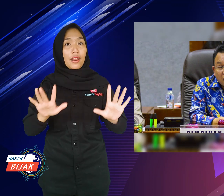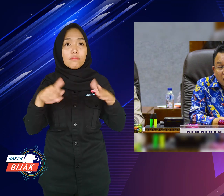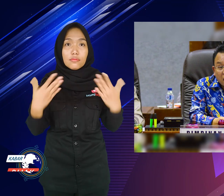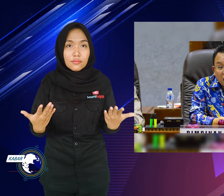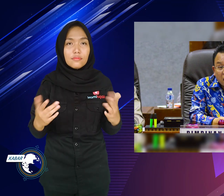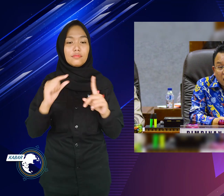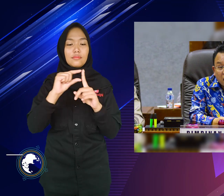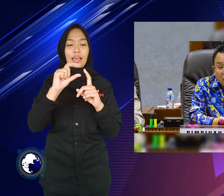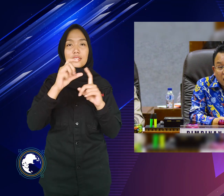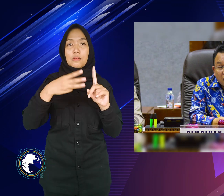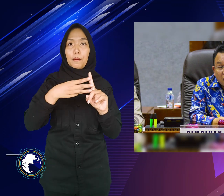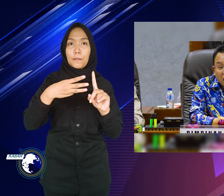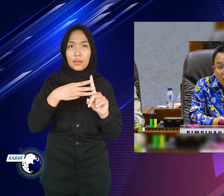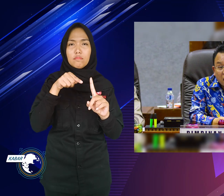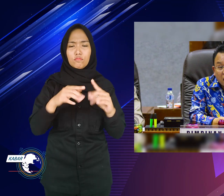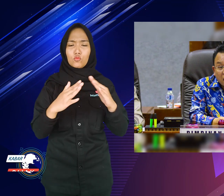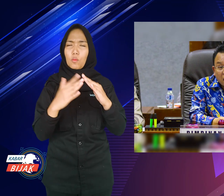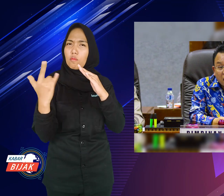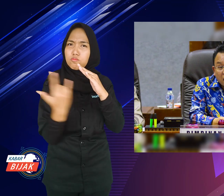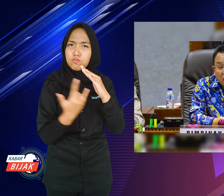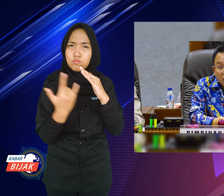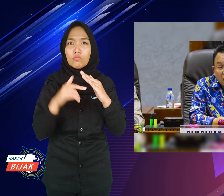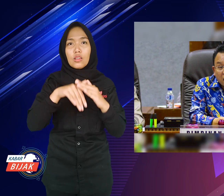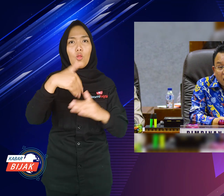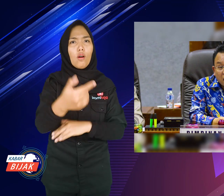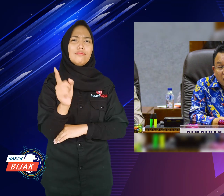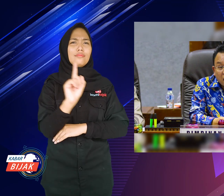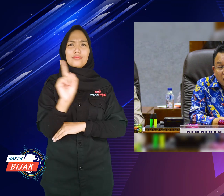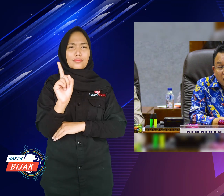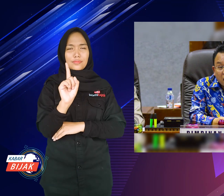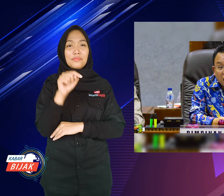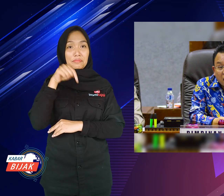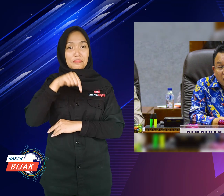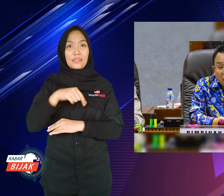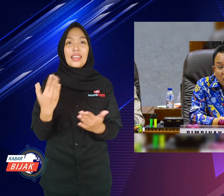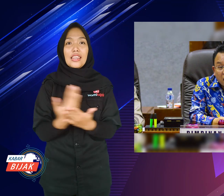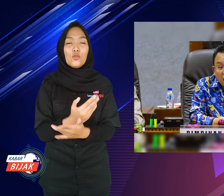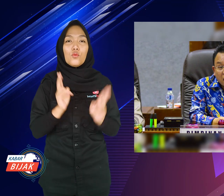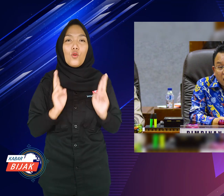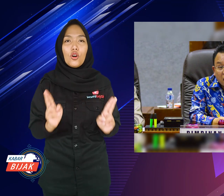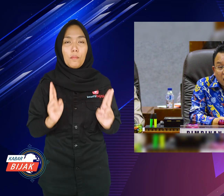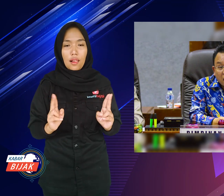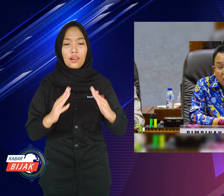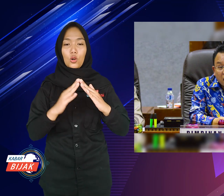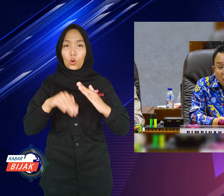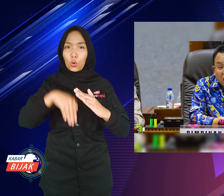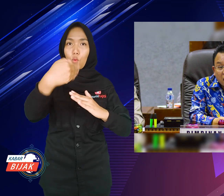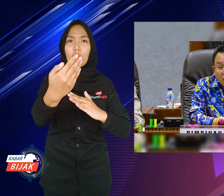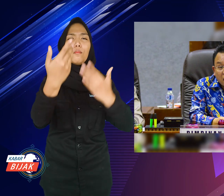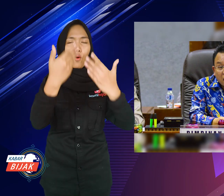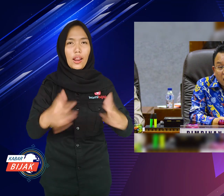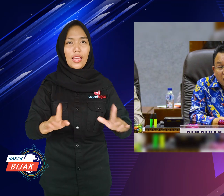Unlike the PSBB which is not allowed to leave the house, New Normal guide may leave the house